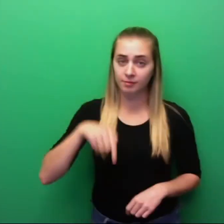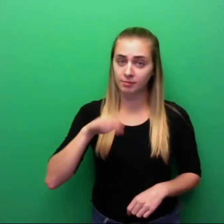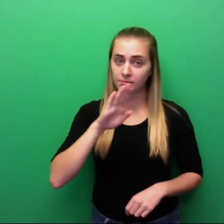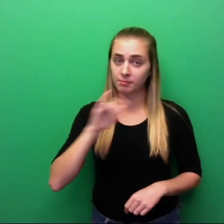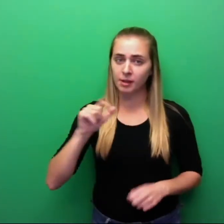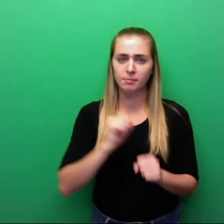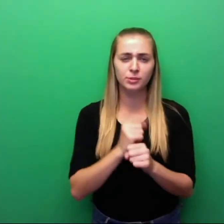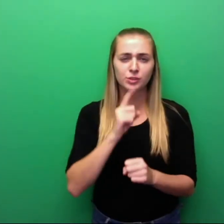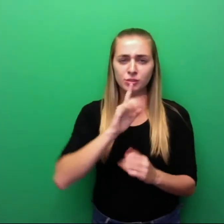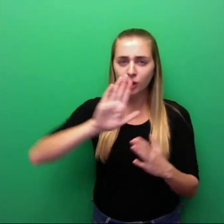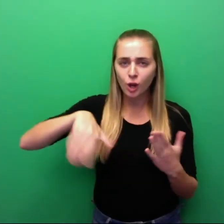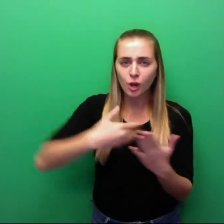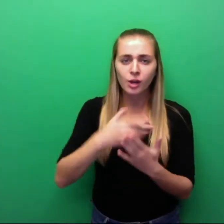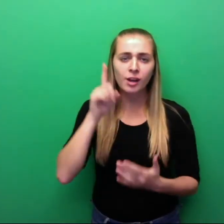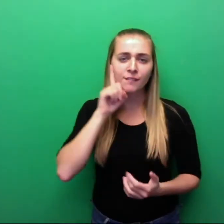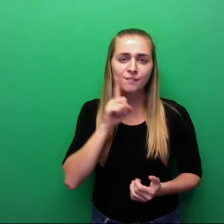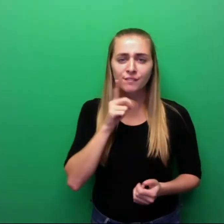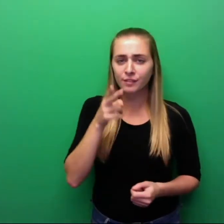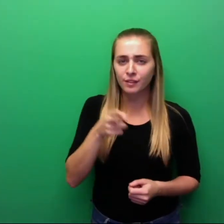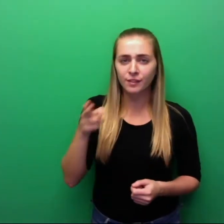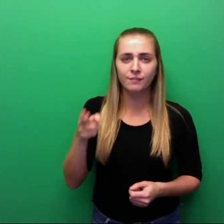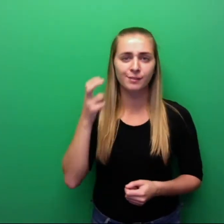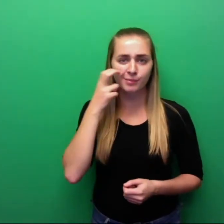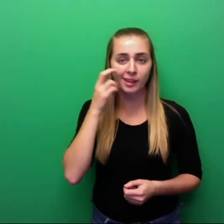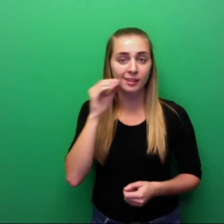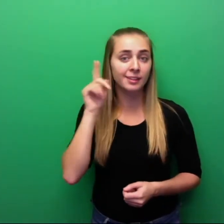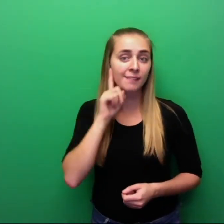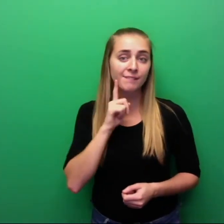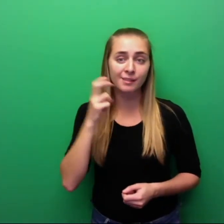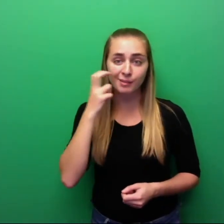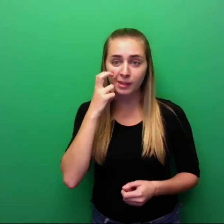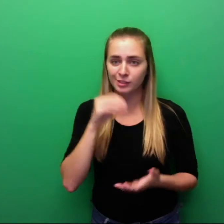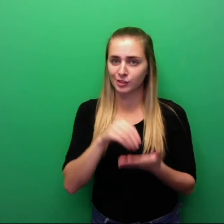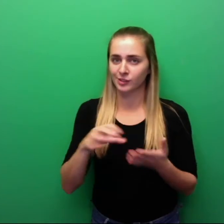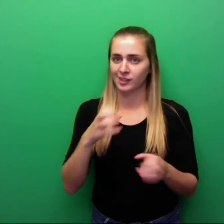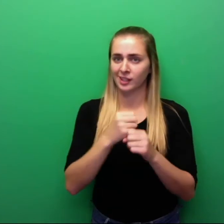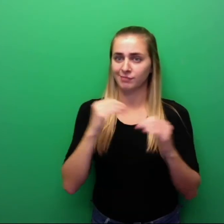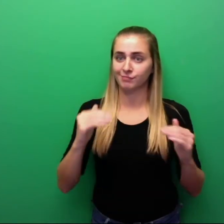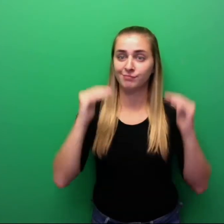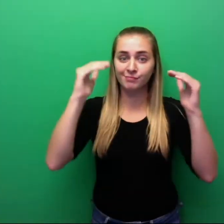Bree: - The goal of this bill is to ensure that Deaf, HoH, Blind, and DeafBlind students achieve high